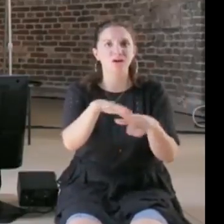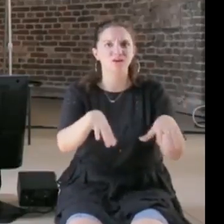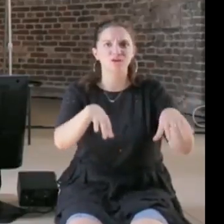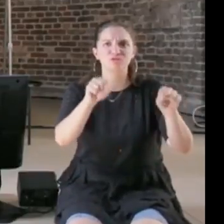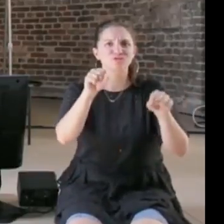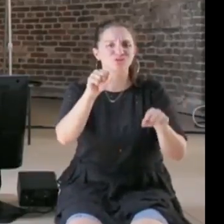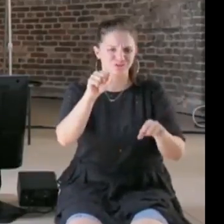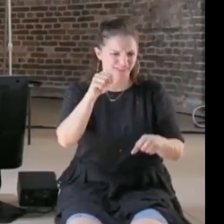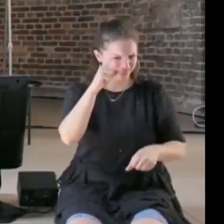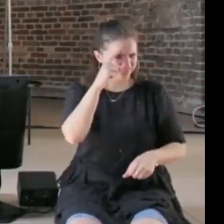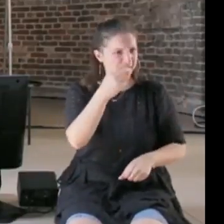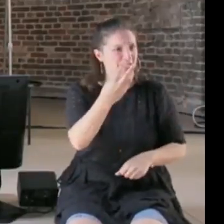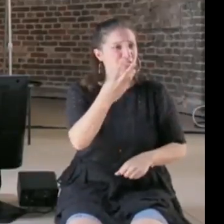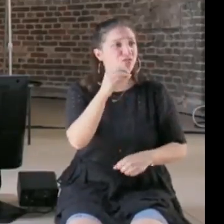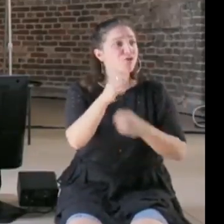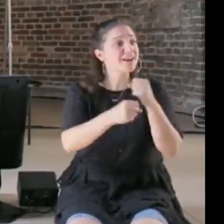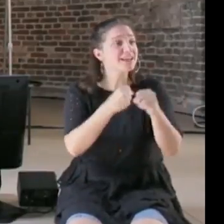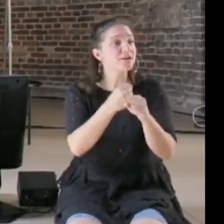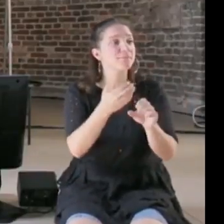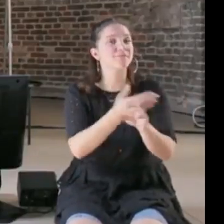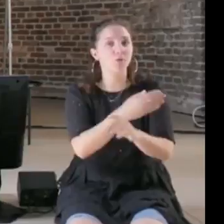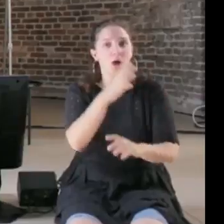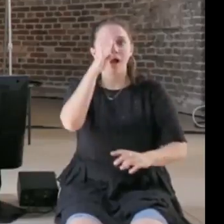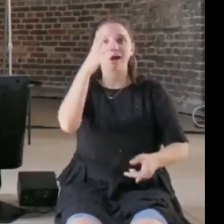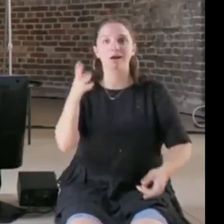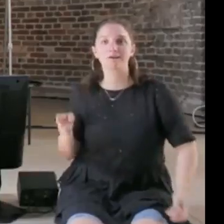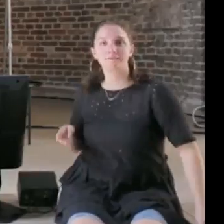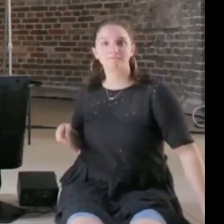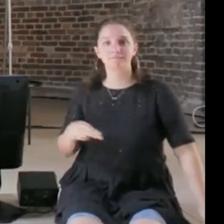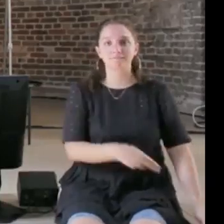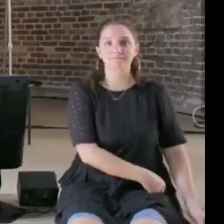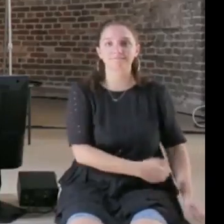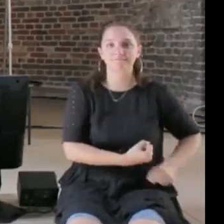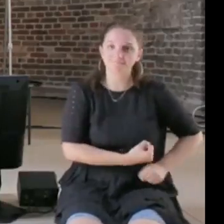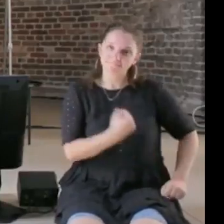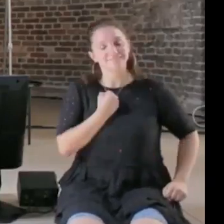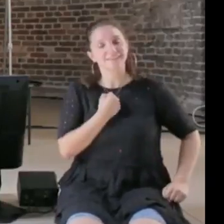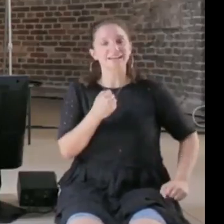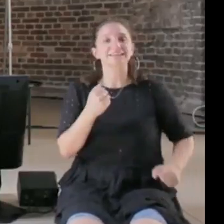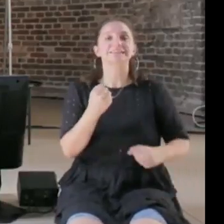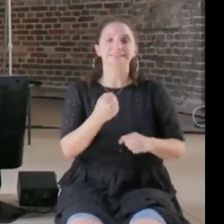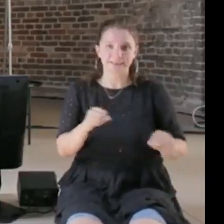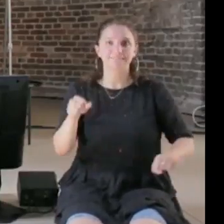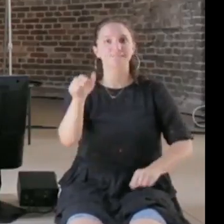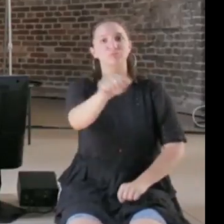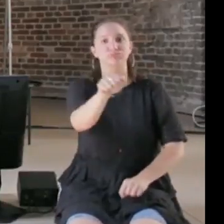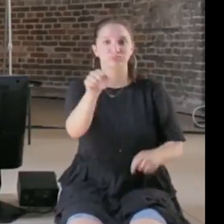belts, so I think we are still in kind of the kindergarten phase of digital technology